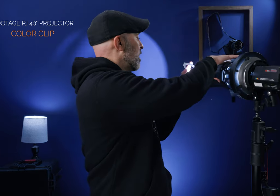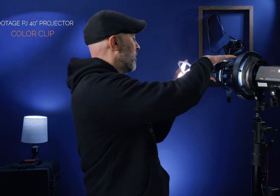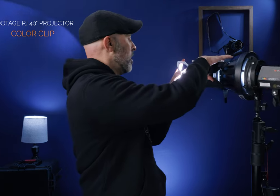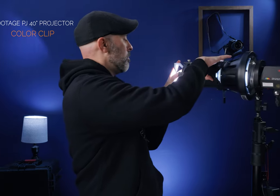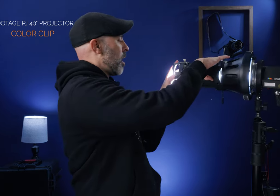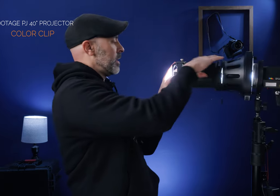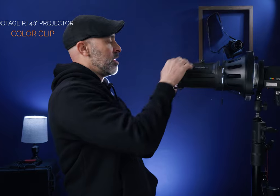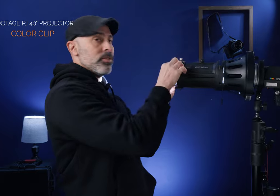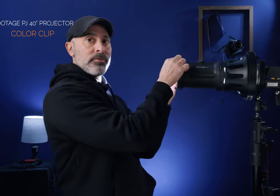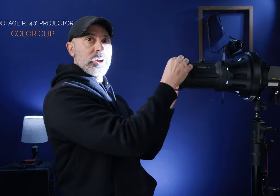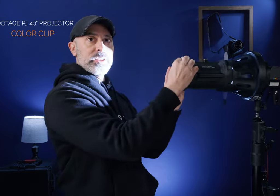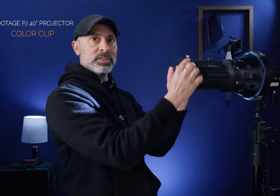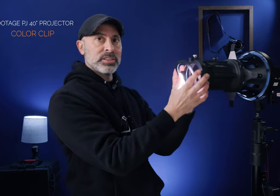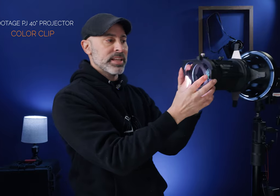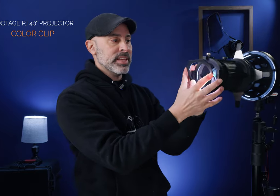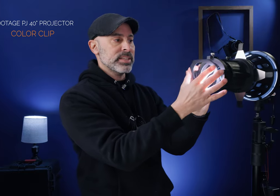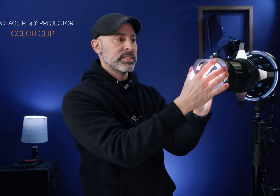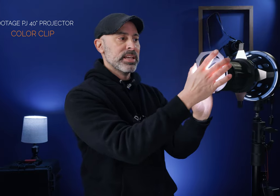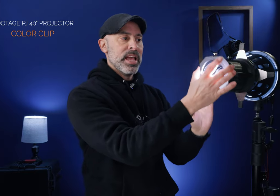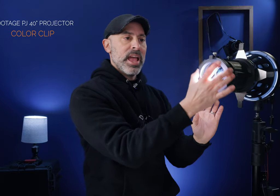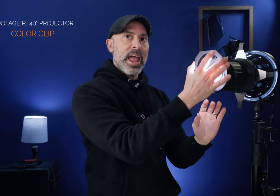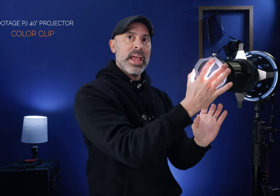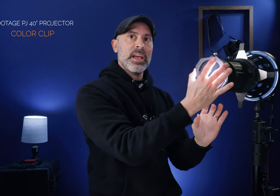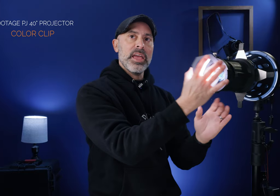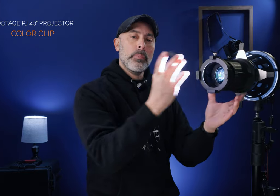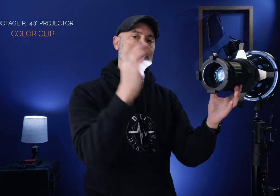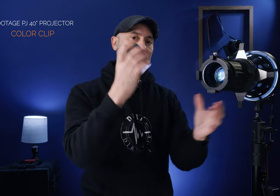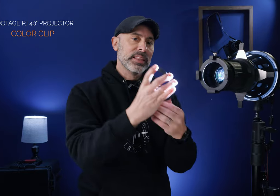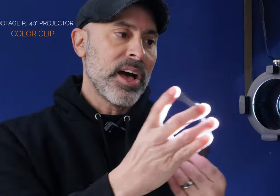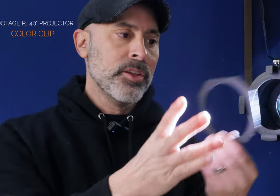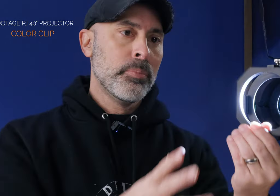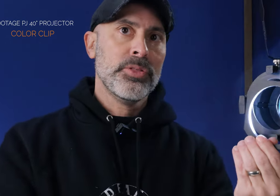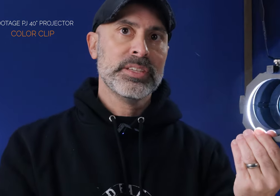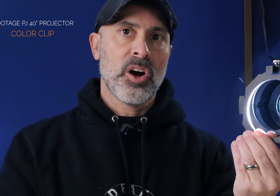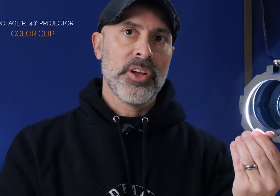of pop it here in the front just like this and it'll basically allow you to put this on there